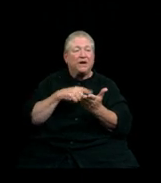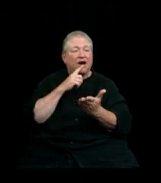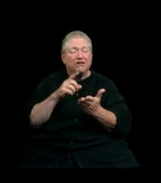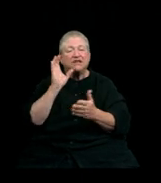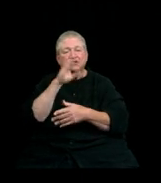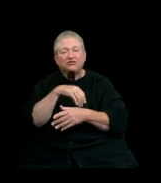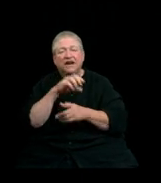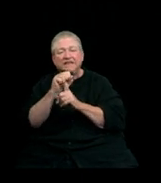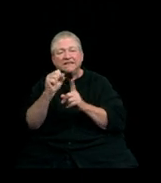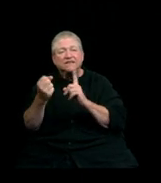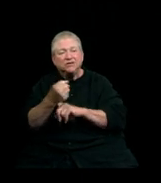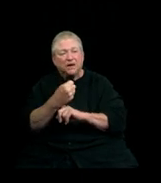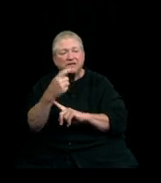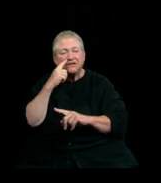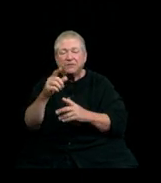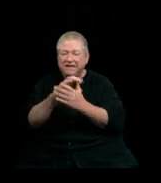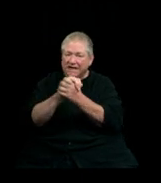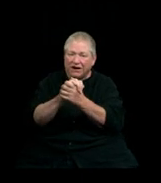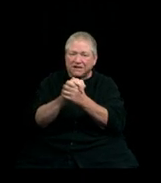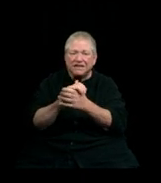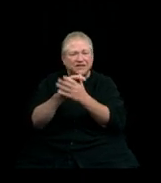but we did it, congratulations!